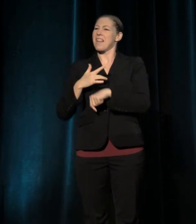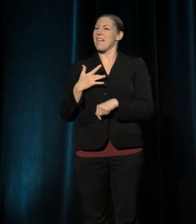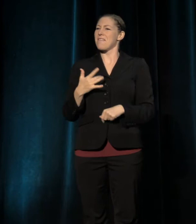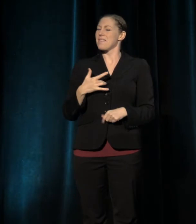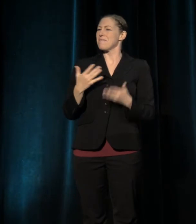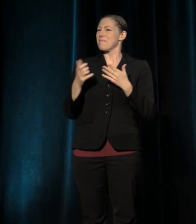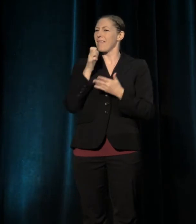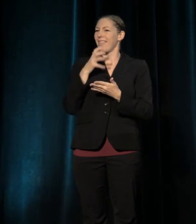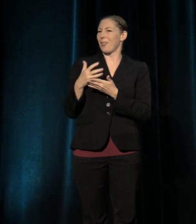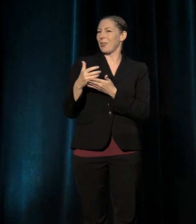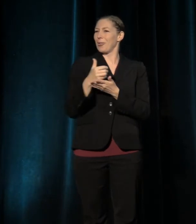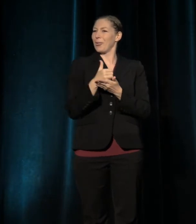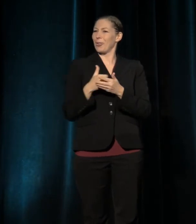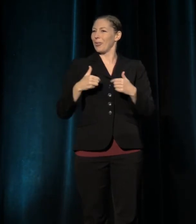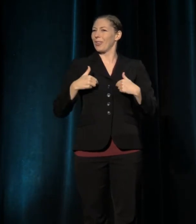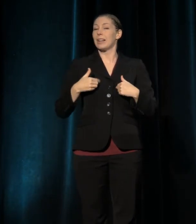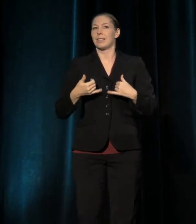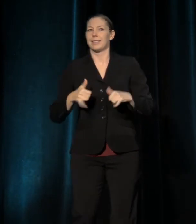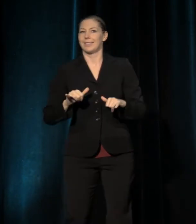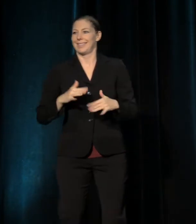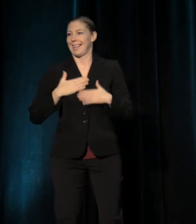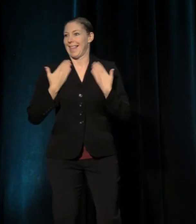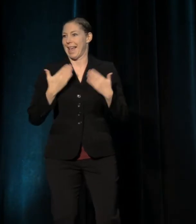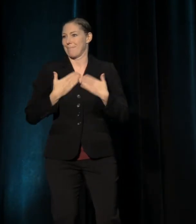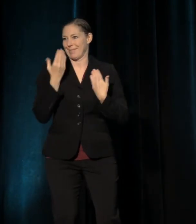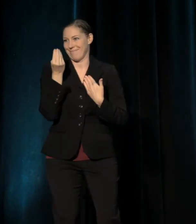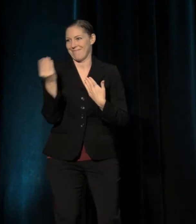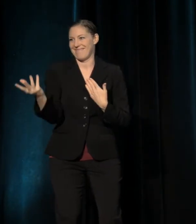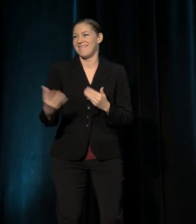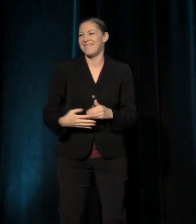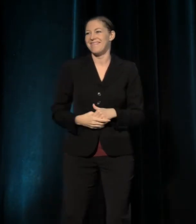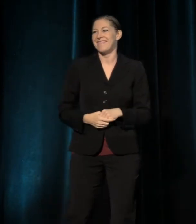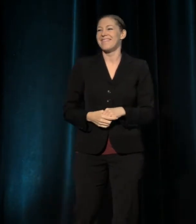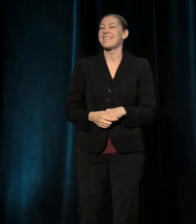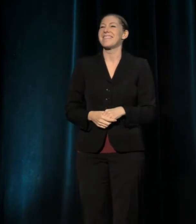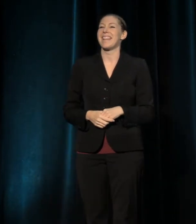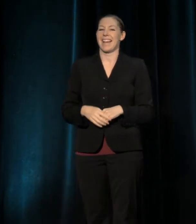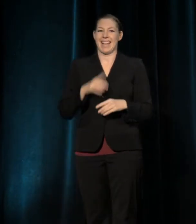I'm also really happy at this moment to actually have the microphone.